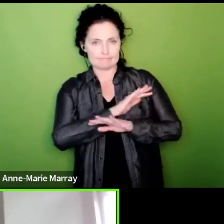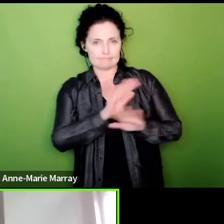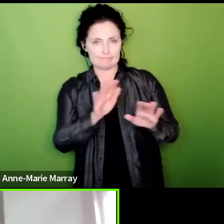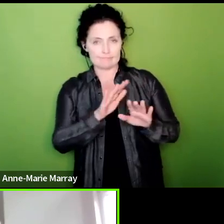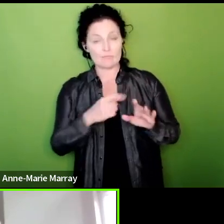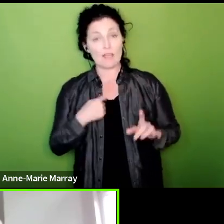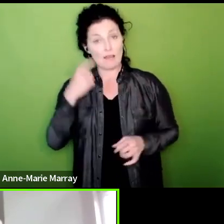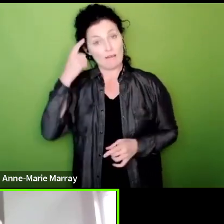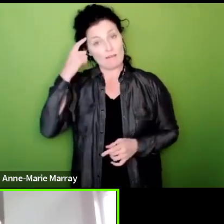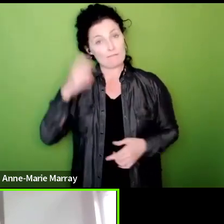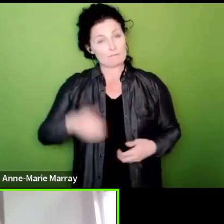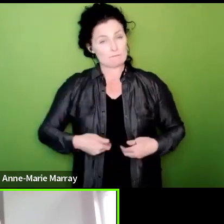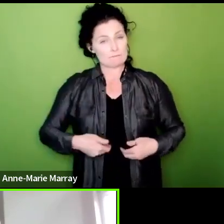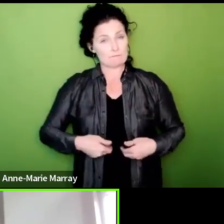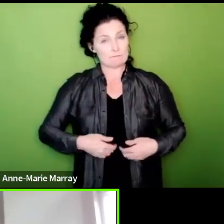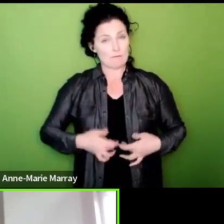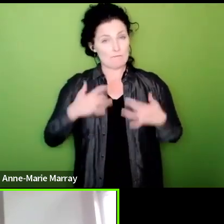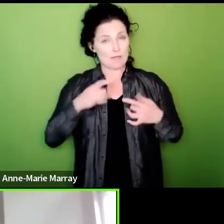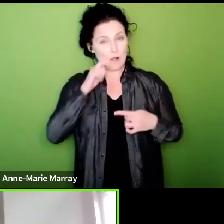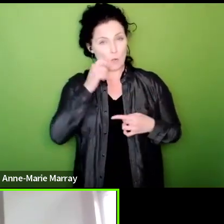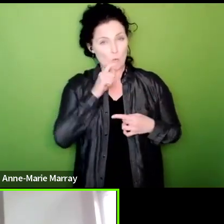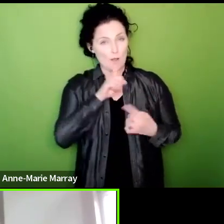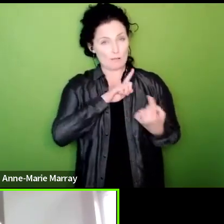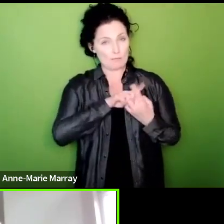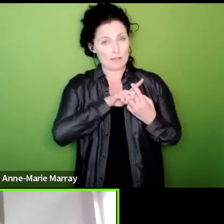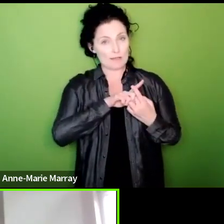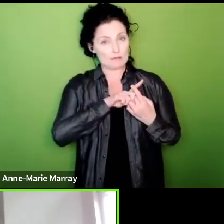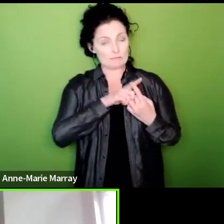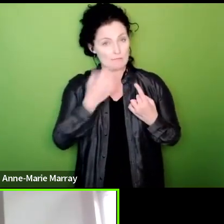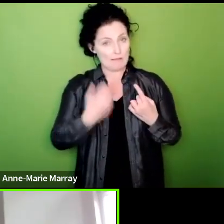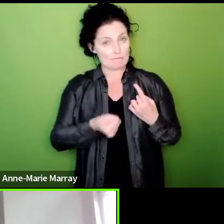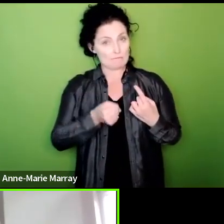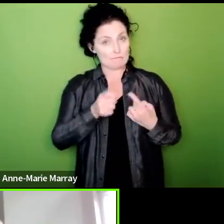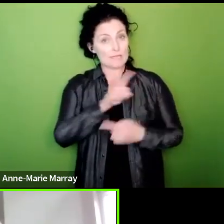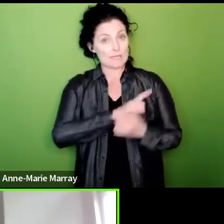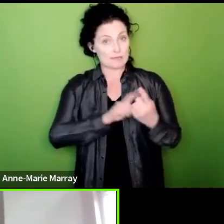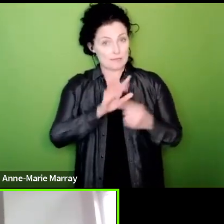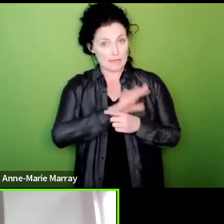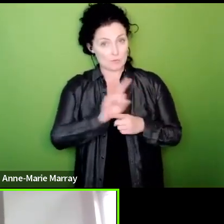I I think they'd be stupid not to and I think we will get a meeting um I'd be very interested to